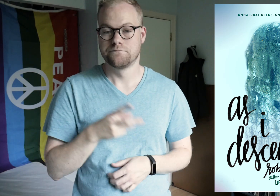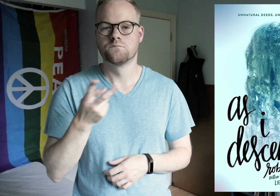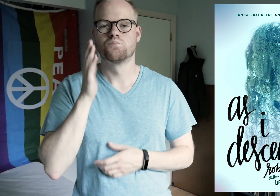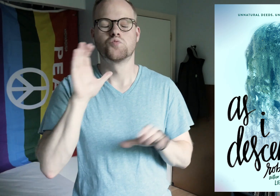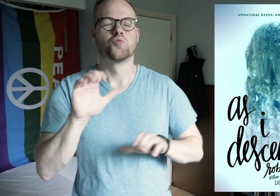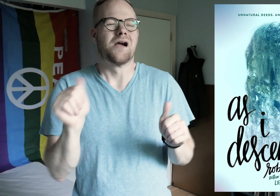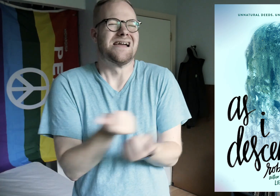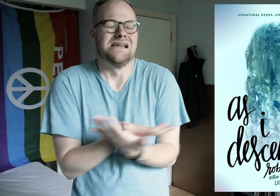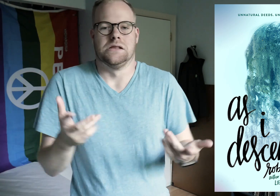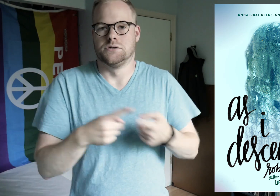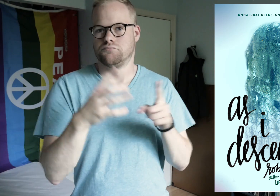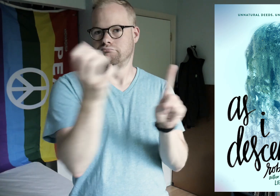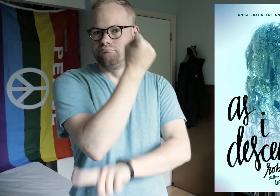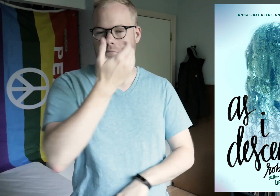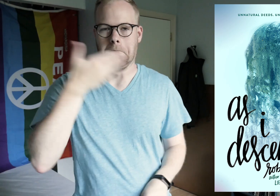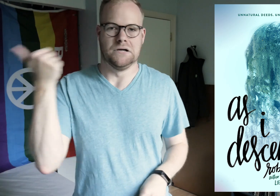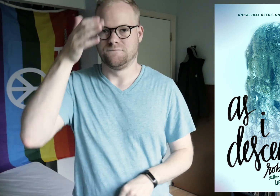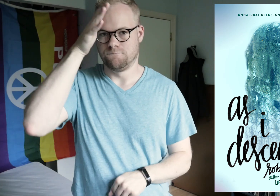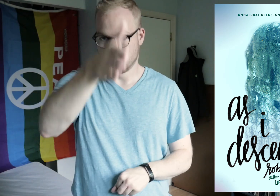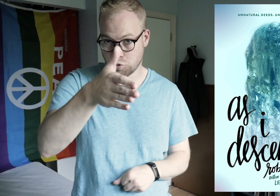and they’ll do anything to make sure they get the best future.